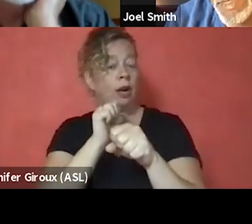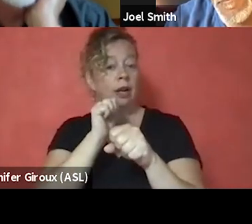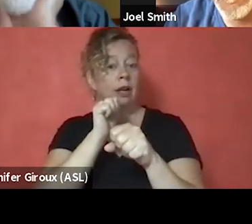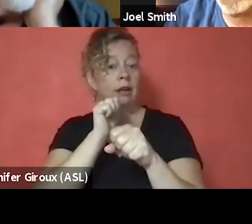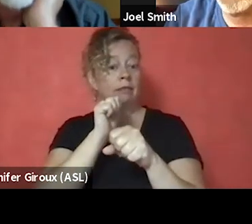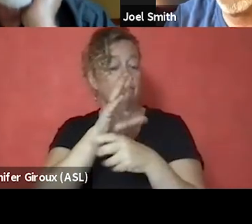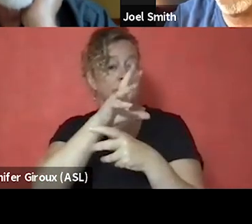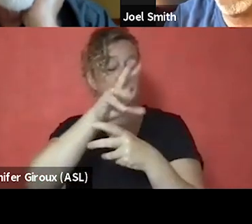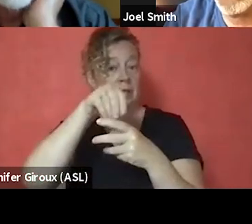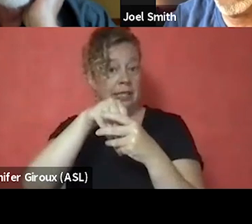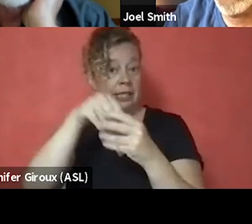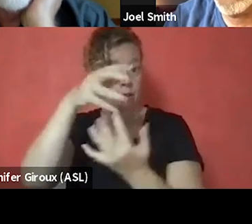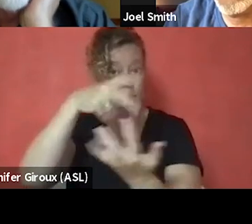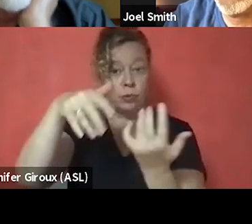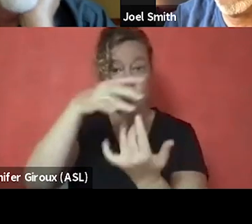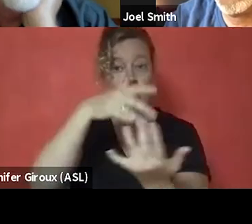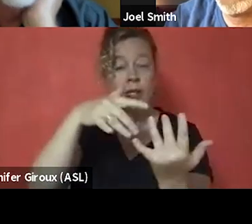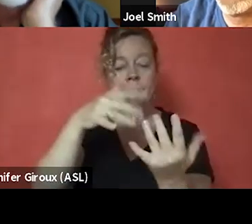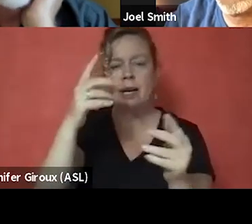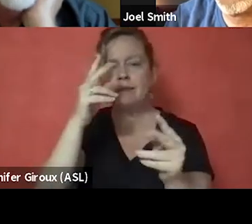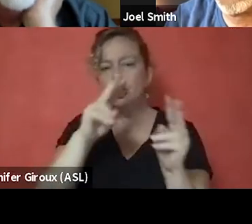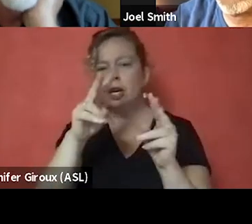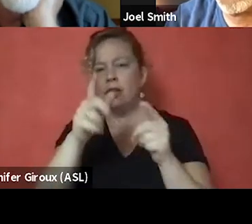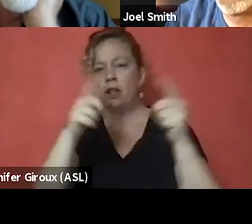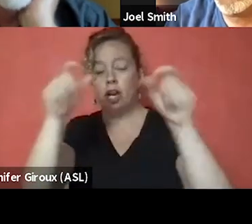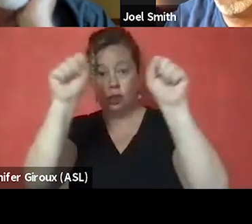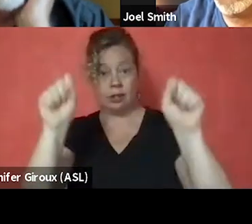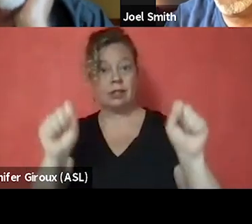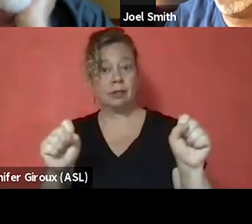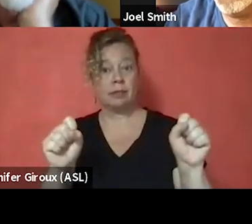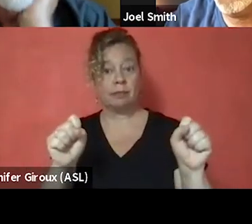but also looking at the larger system. Just curious, Racquel, I'm gonna invite you